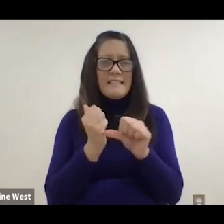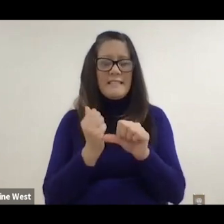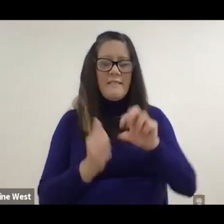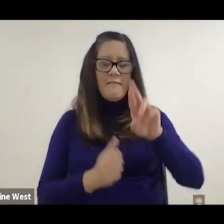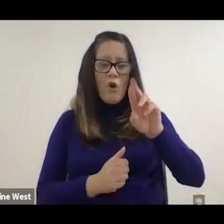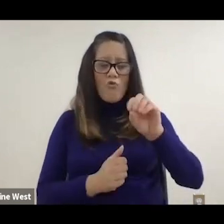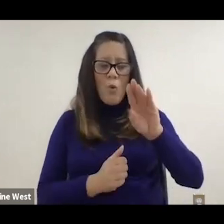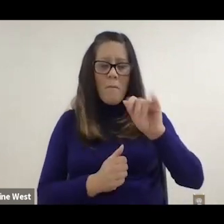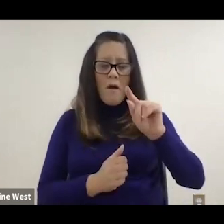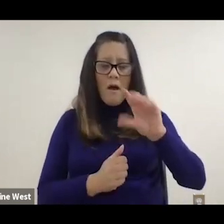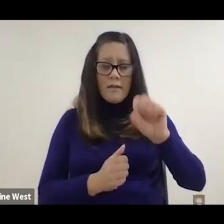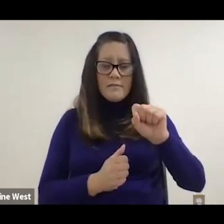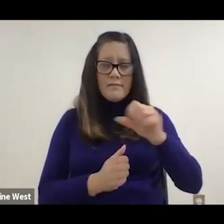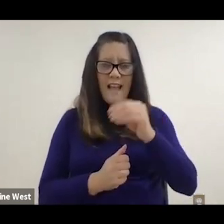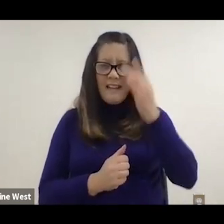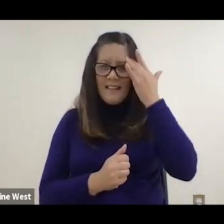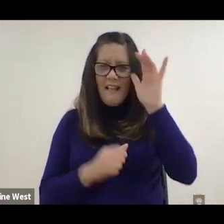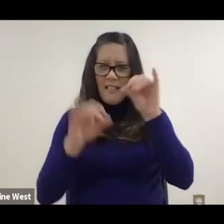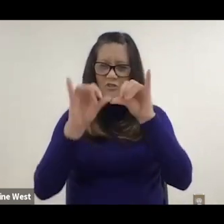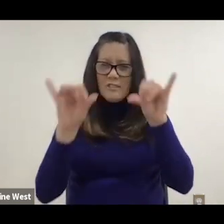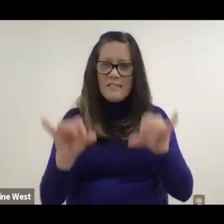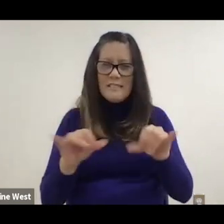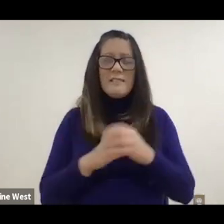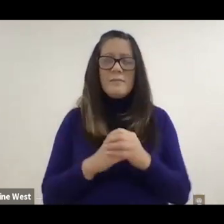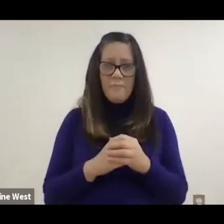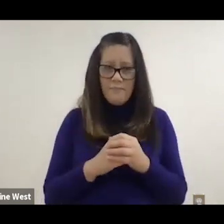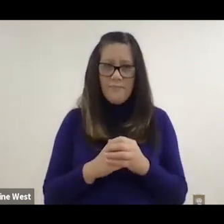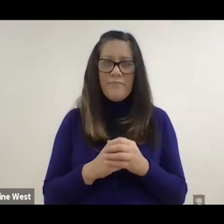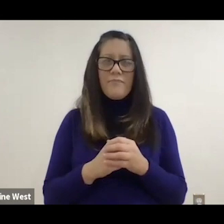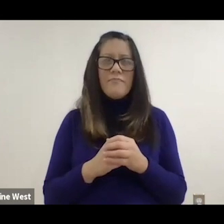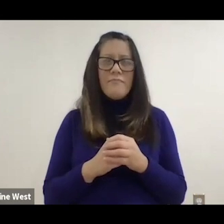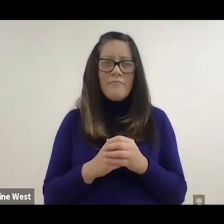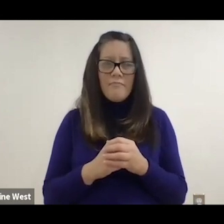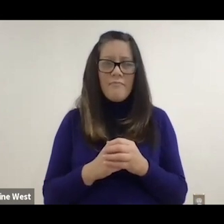which makes sense as widespread use of machine learning and artificial